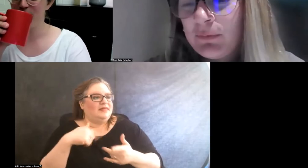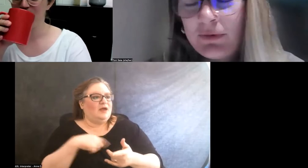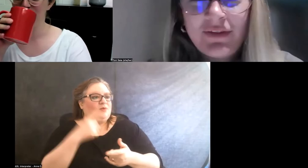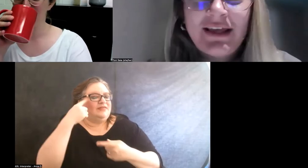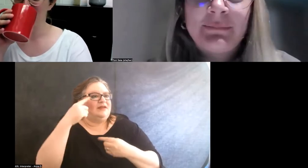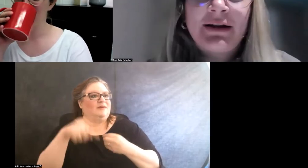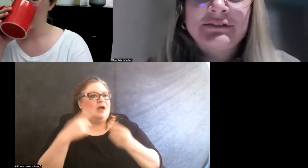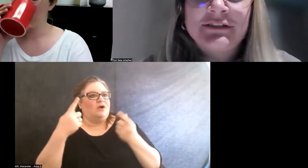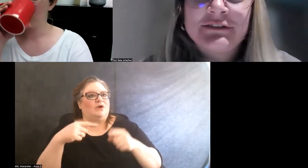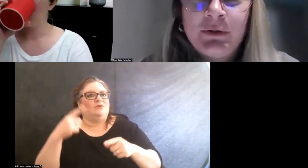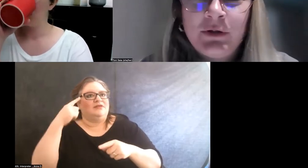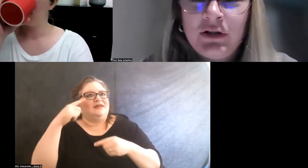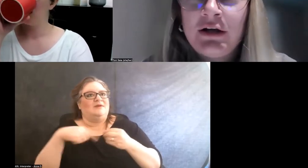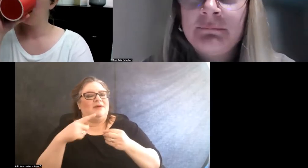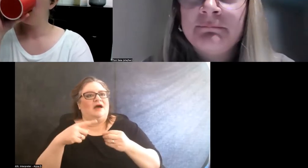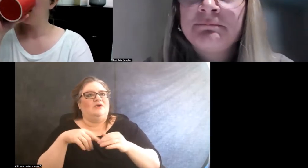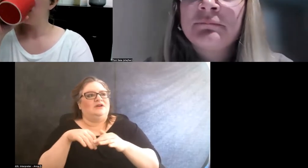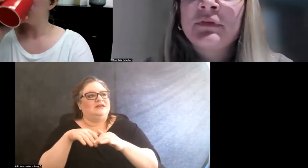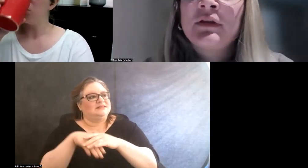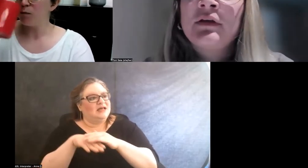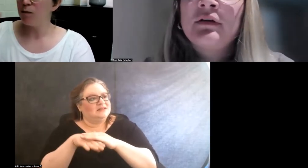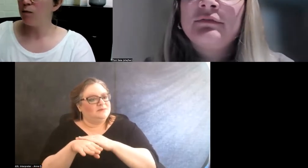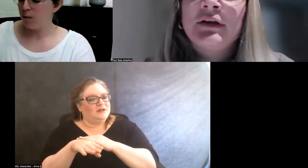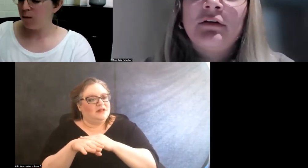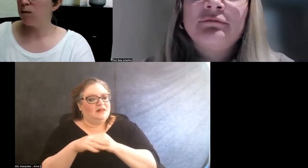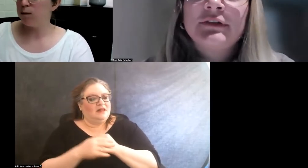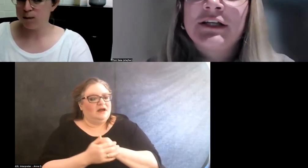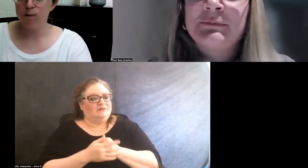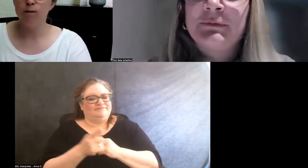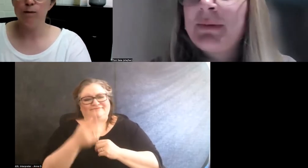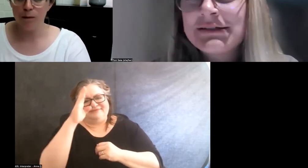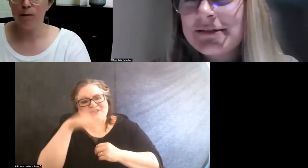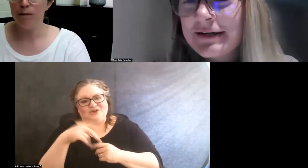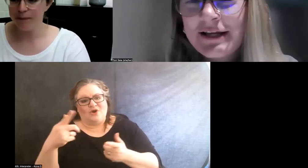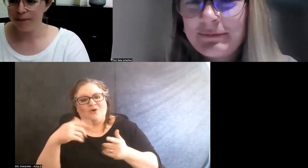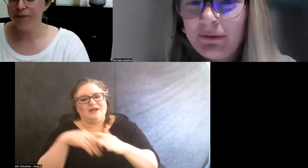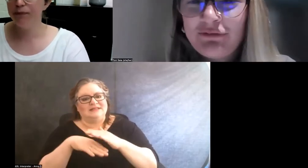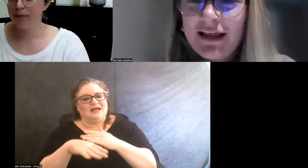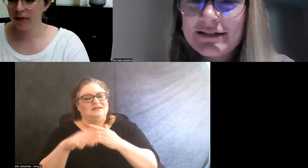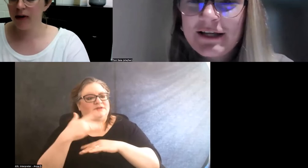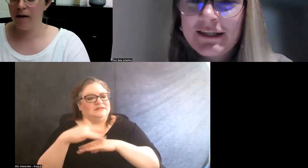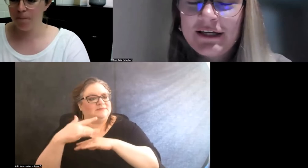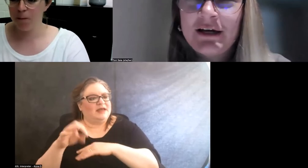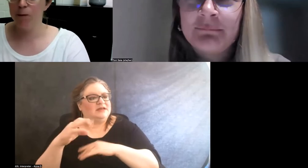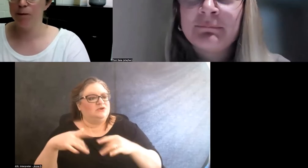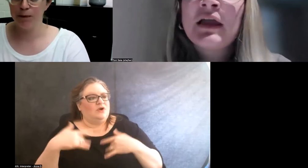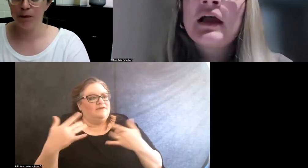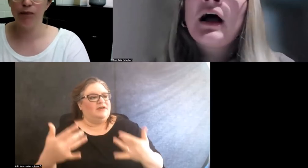when we're thinking about, you know, accessible spaces, accessible events, I think.